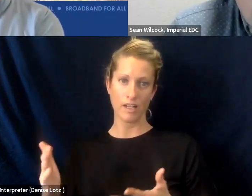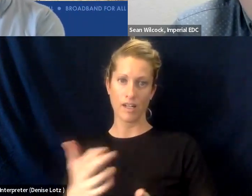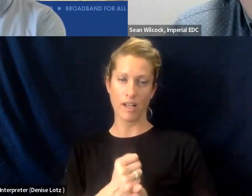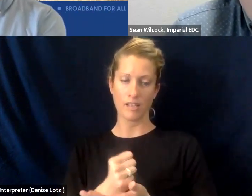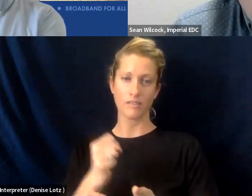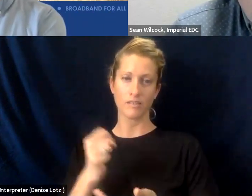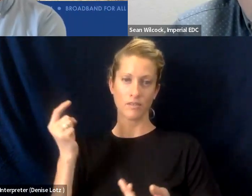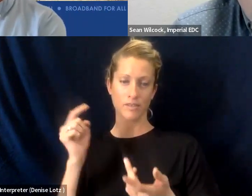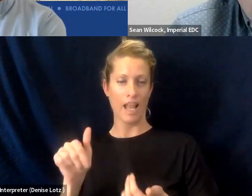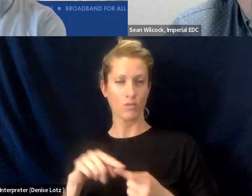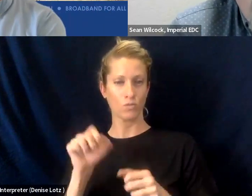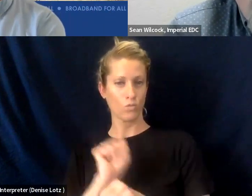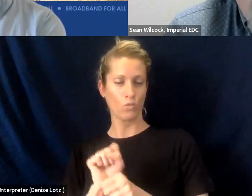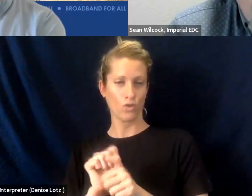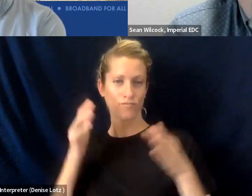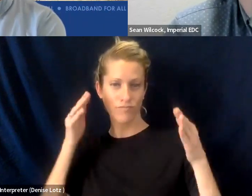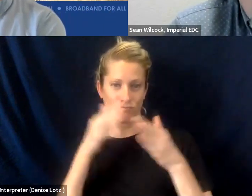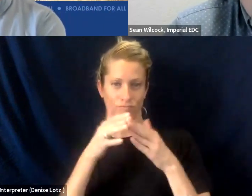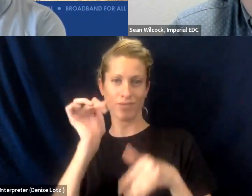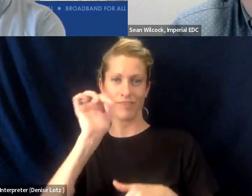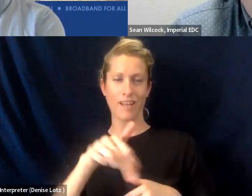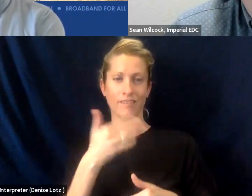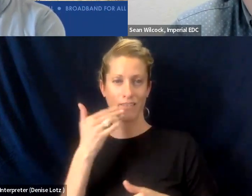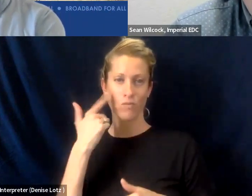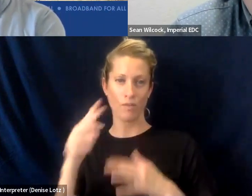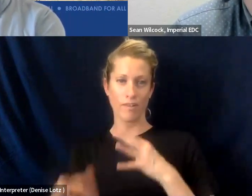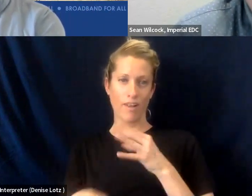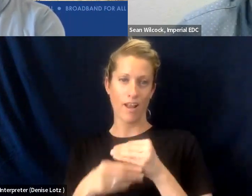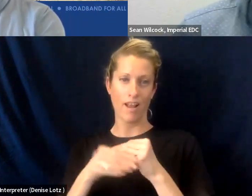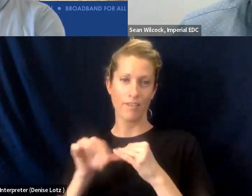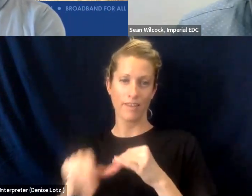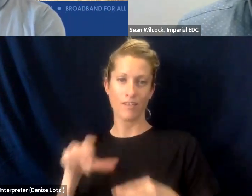So again, thank you so much, Shawn, and thank you for adding into this conversation.